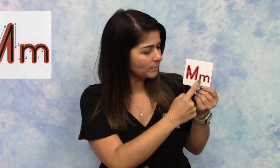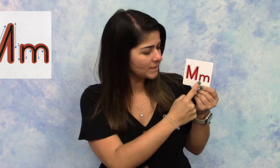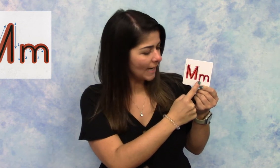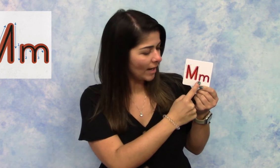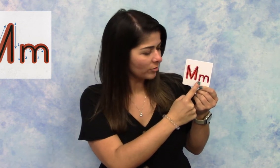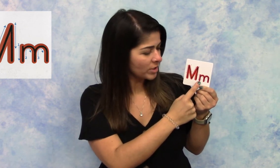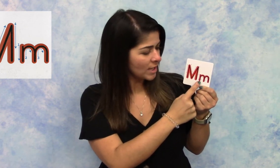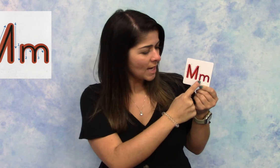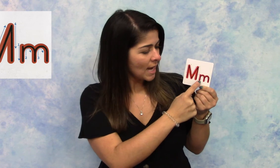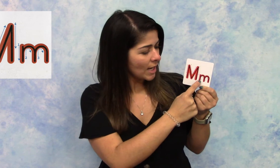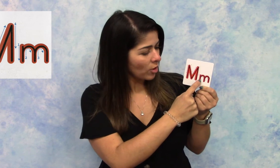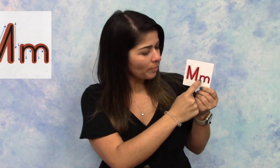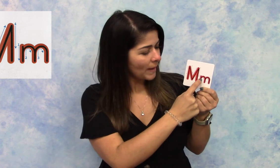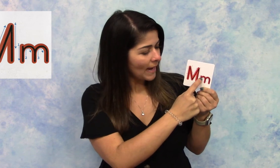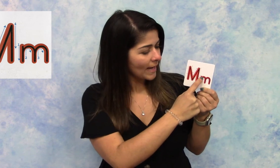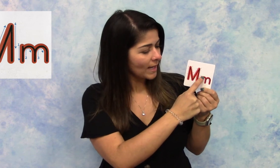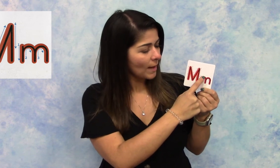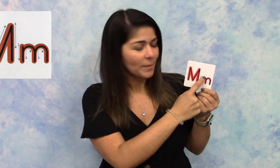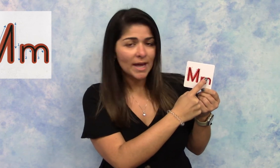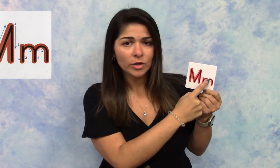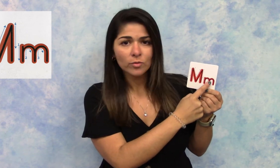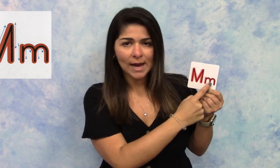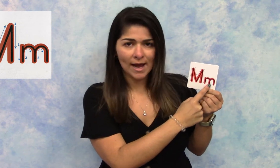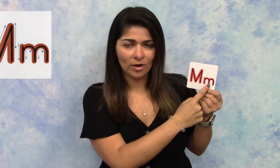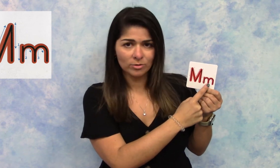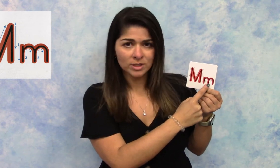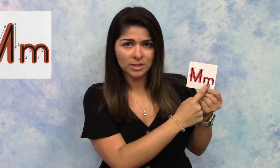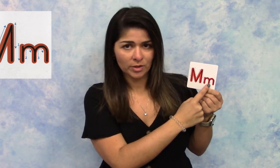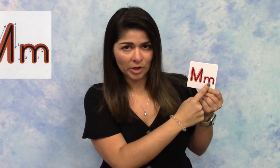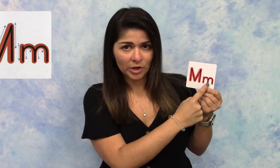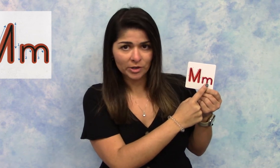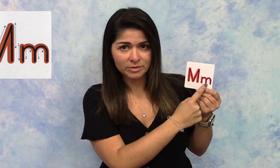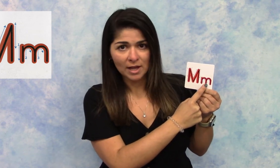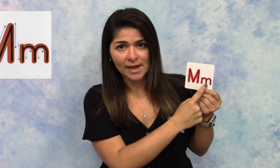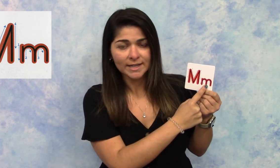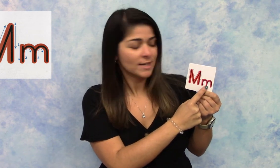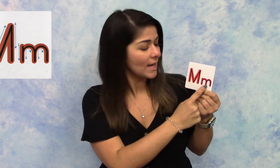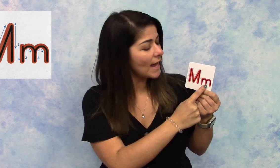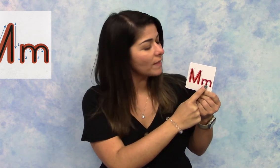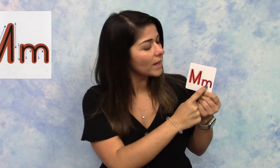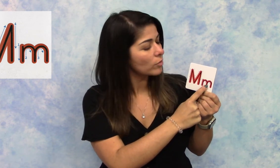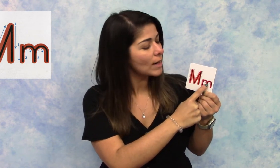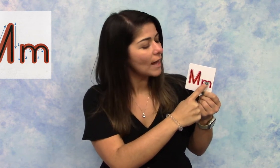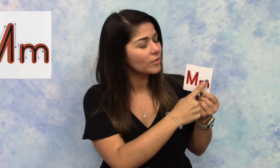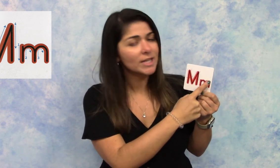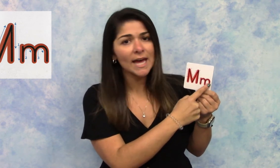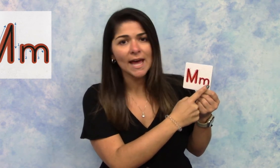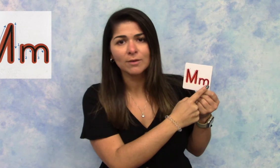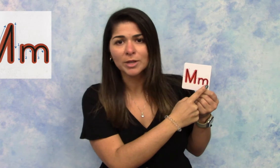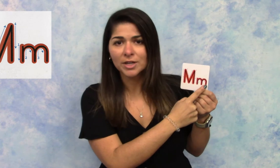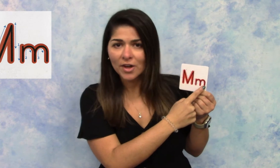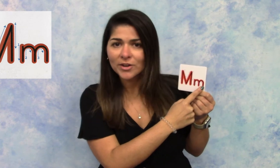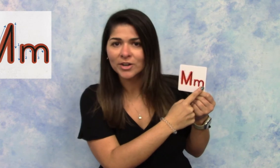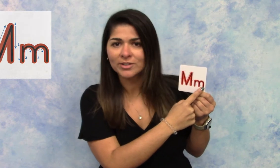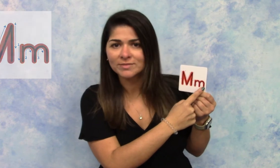down go back up and around a curved line and then around again with another curved line.